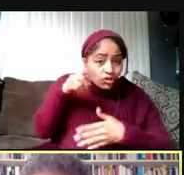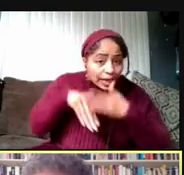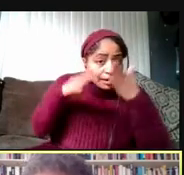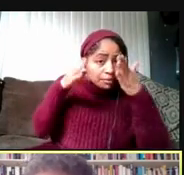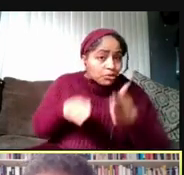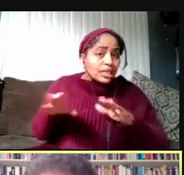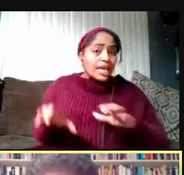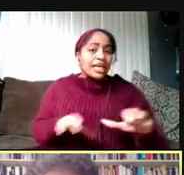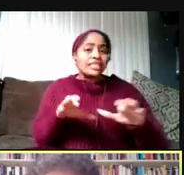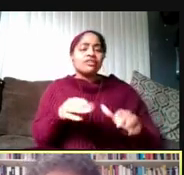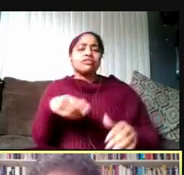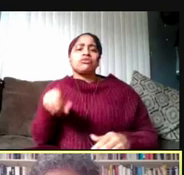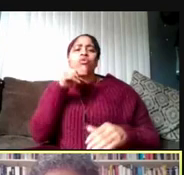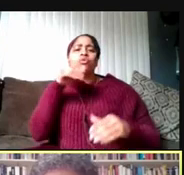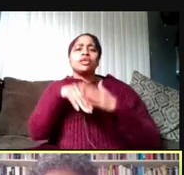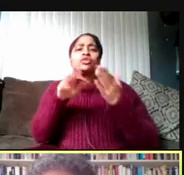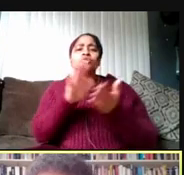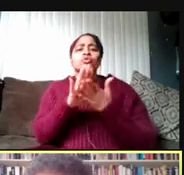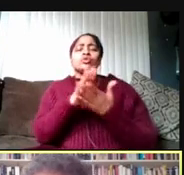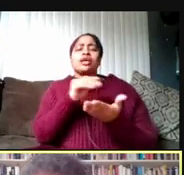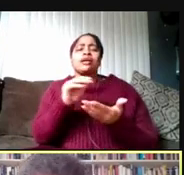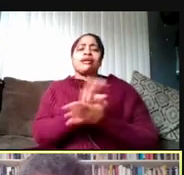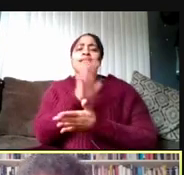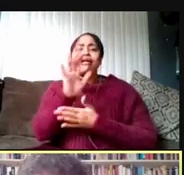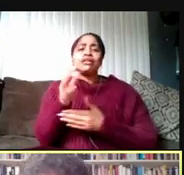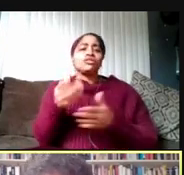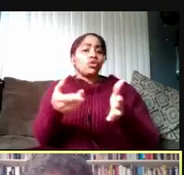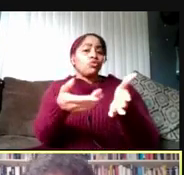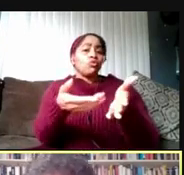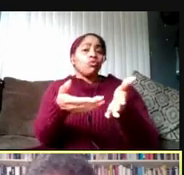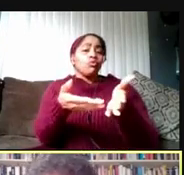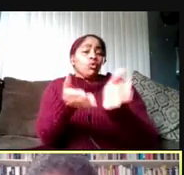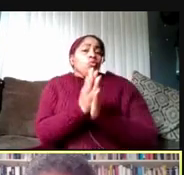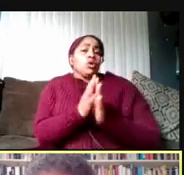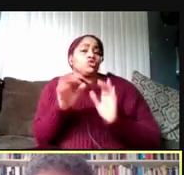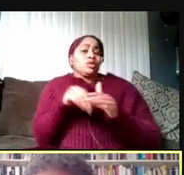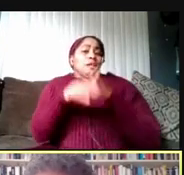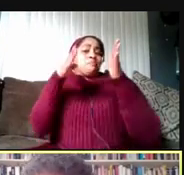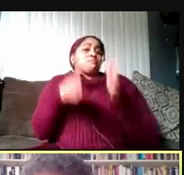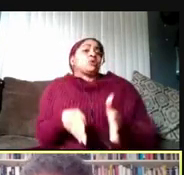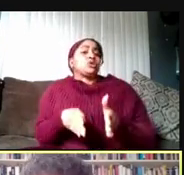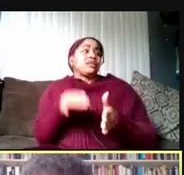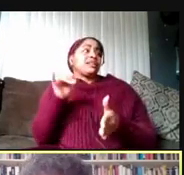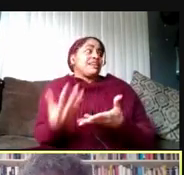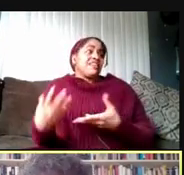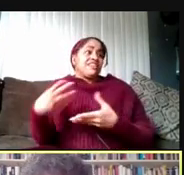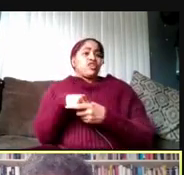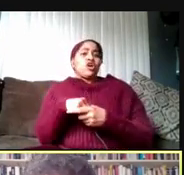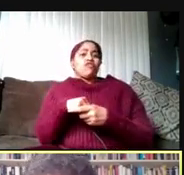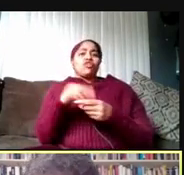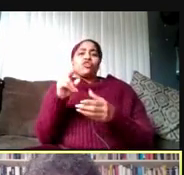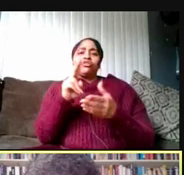that our schools and colleges requested to do in-person that involve University of Michigan students